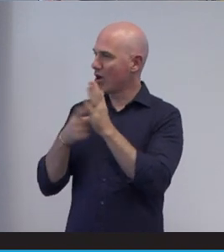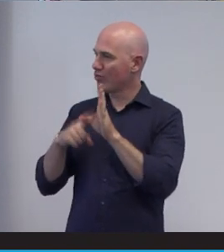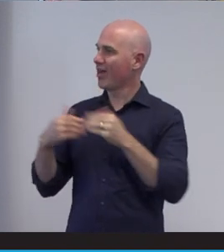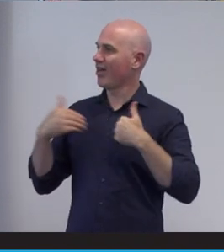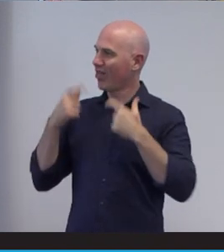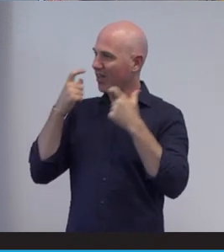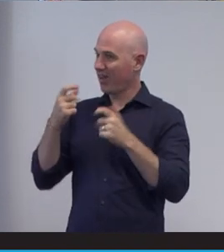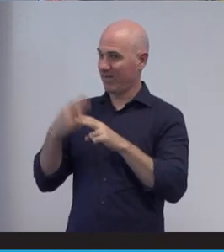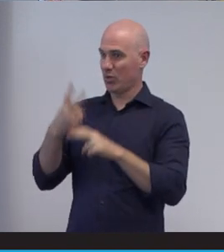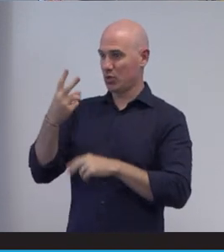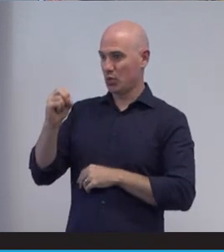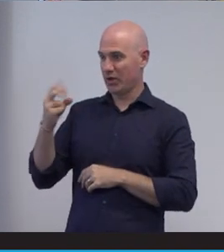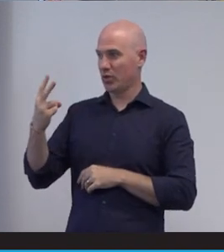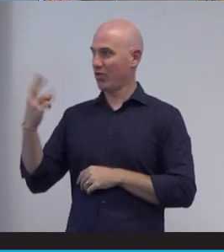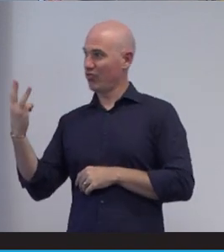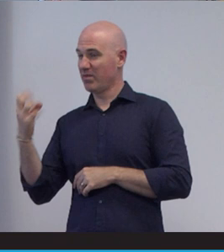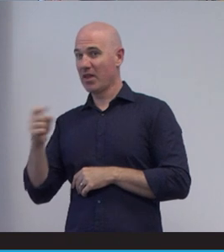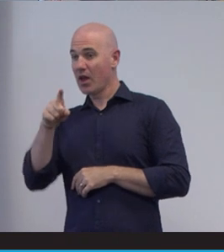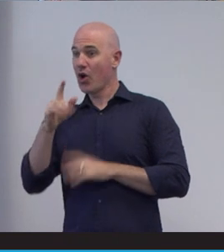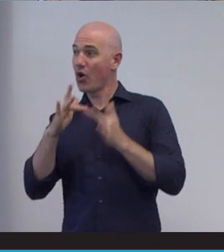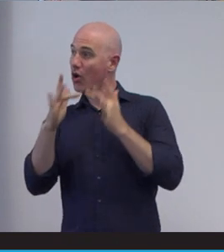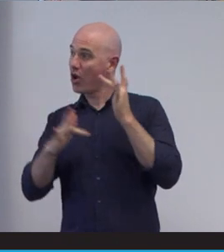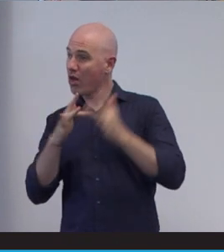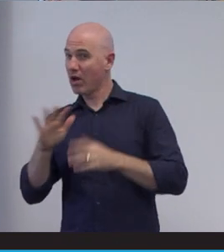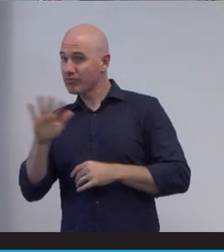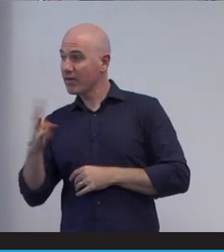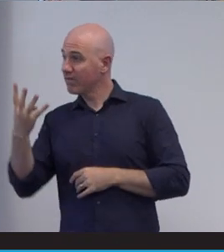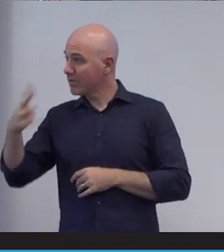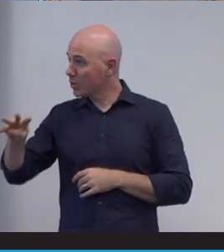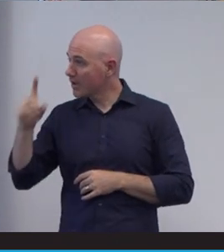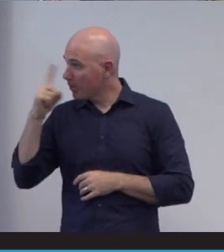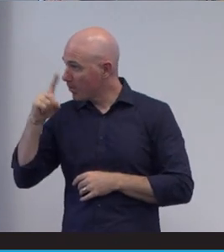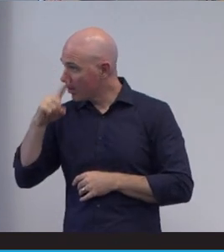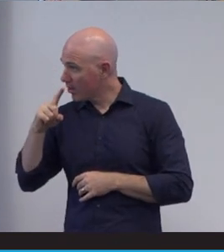about 40 people registered online. So once again, thank you for joining us from wherever